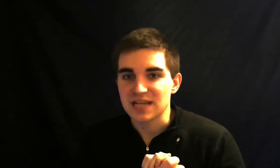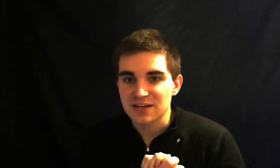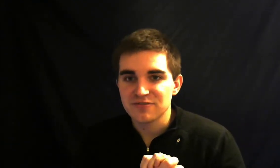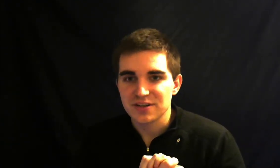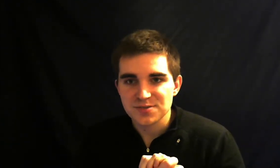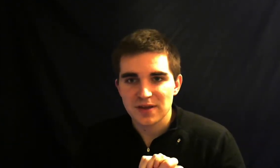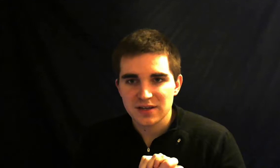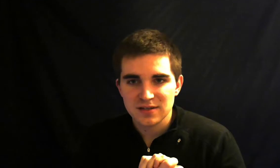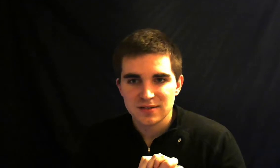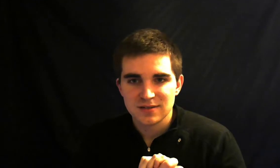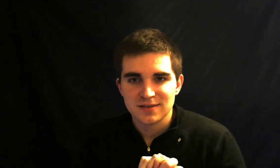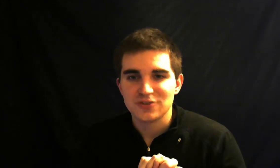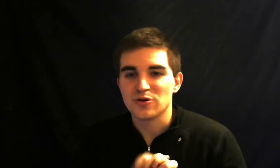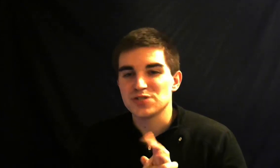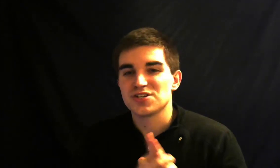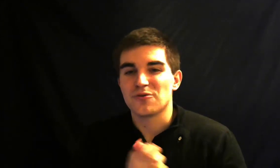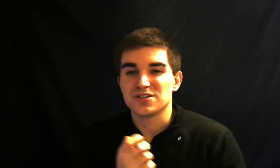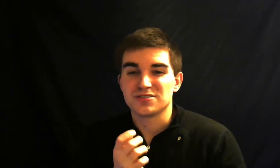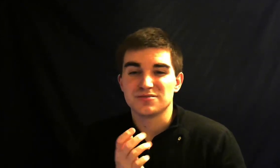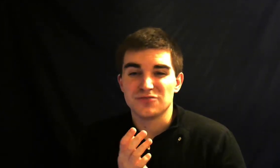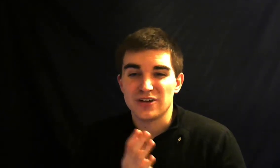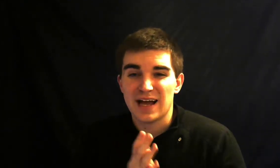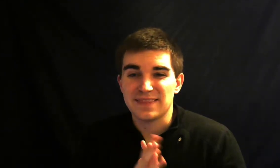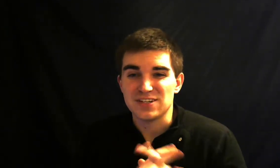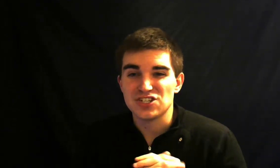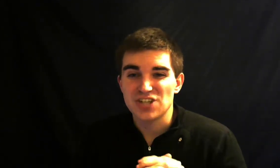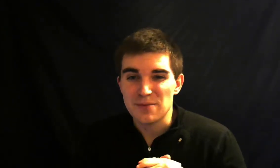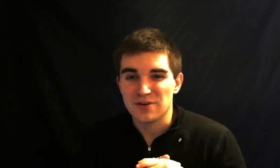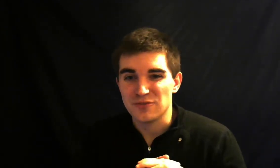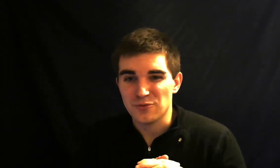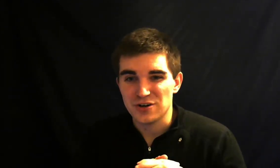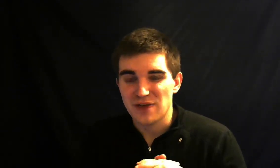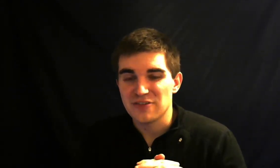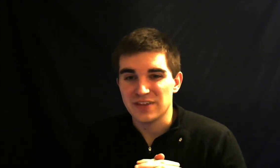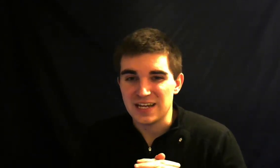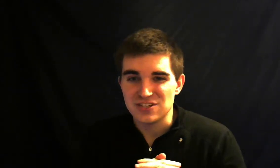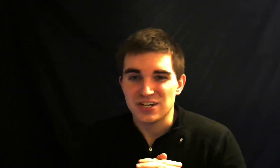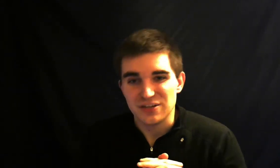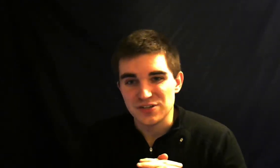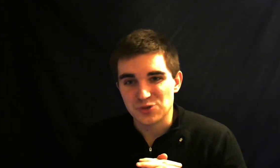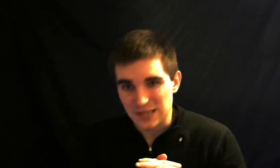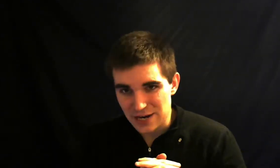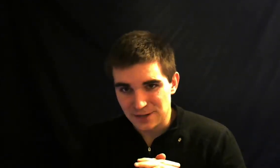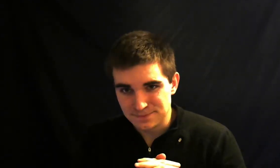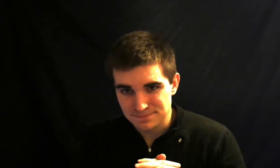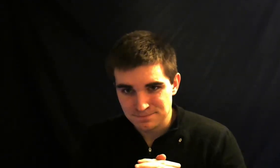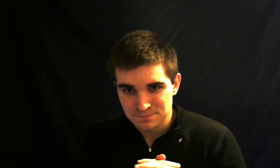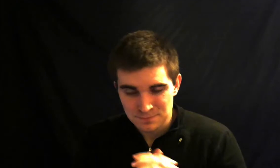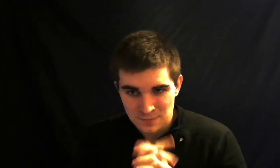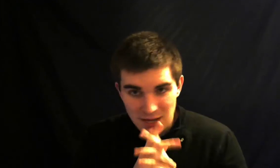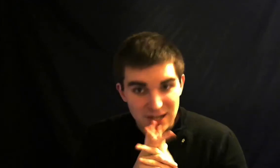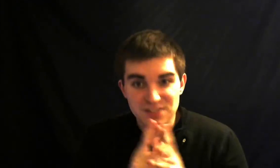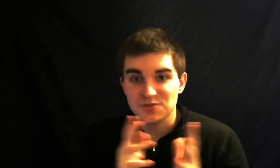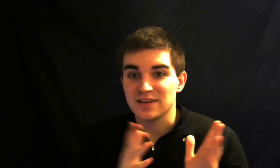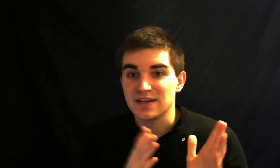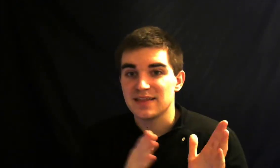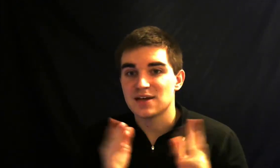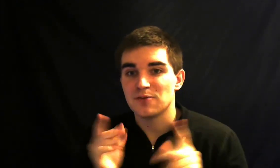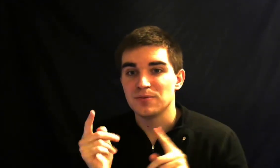fingerspelling you're going to start want to look at the shape of the word rather than each individual letter and consequently that's how people will